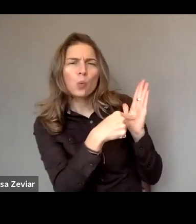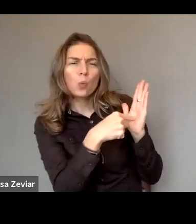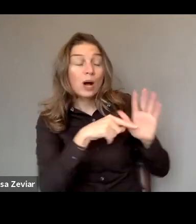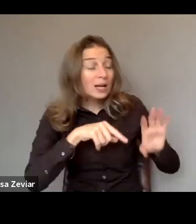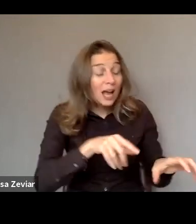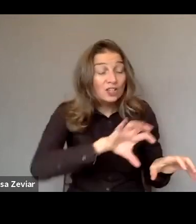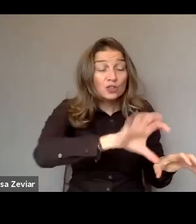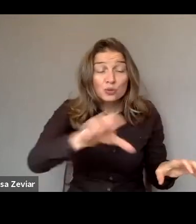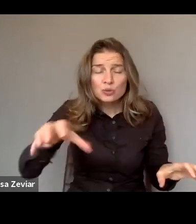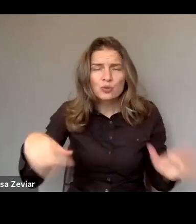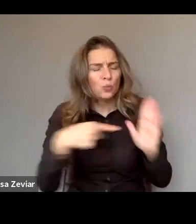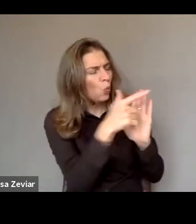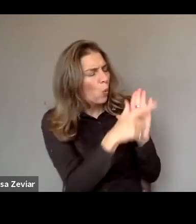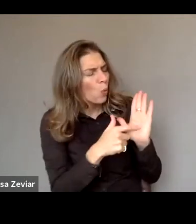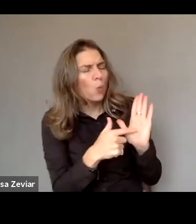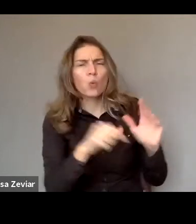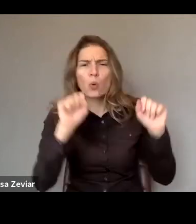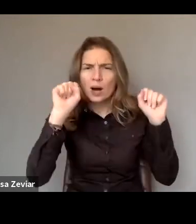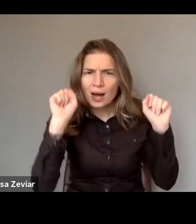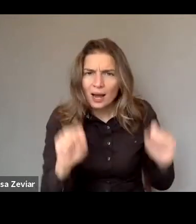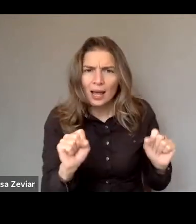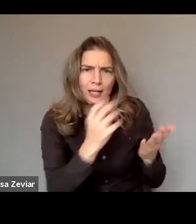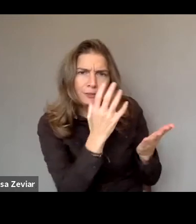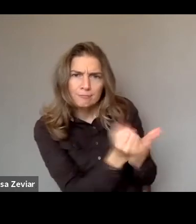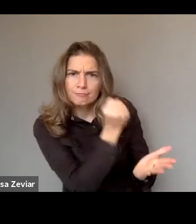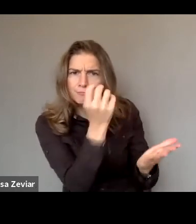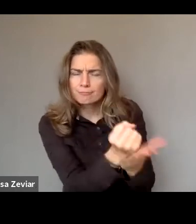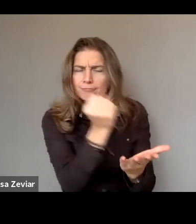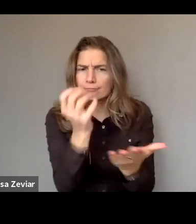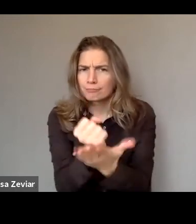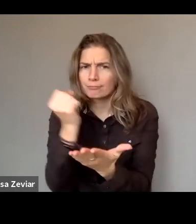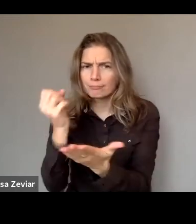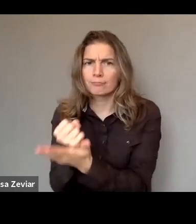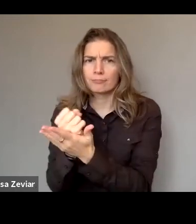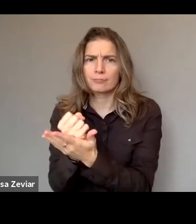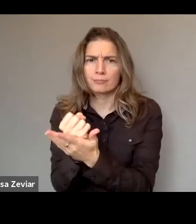so we can prepare what we can, the things that we can improve